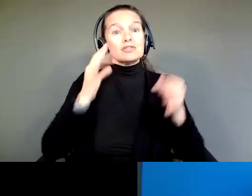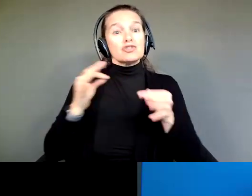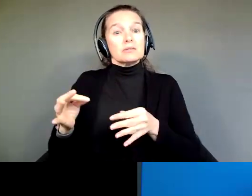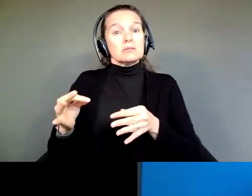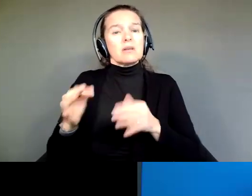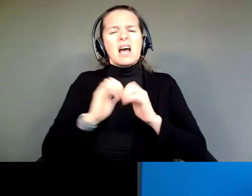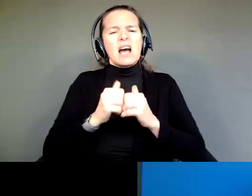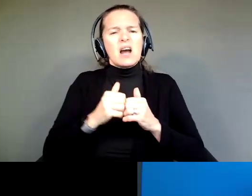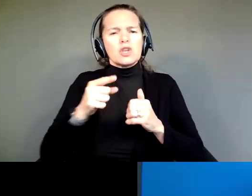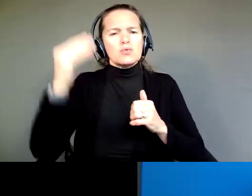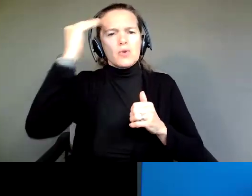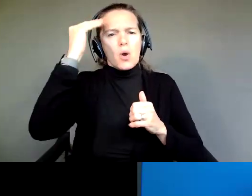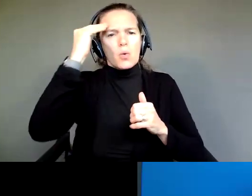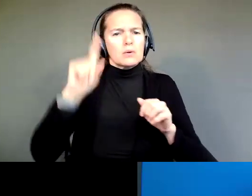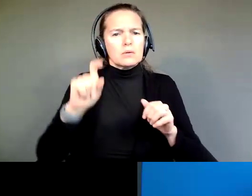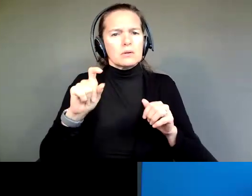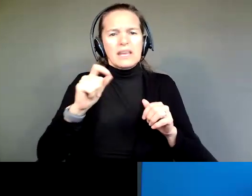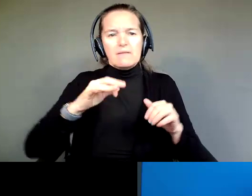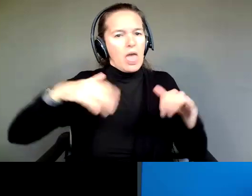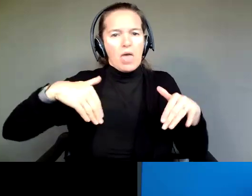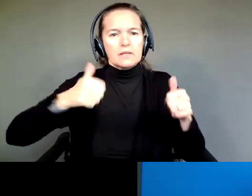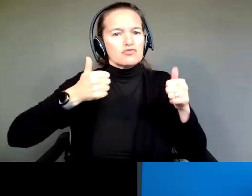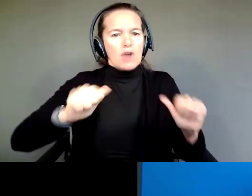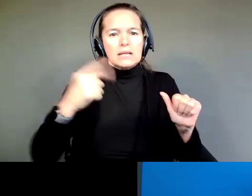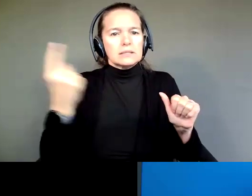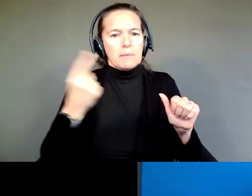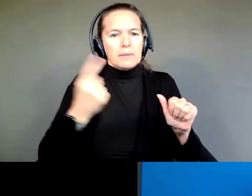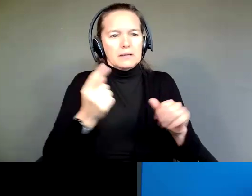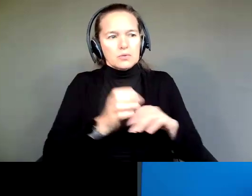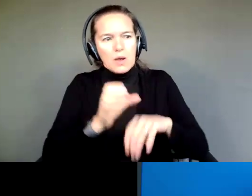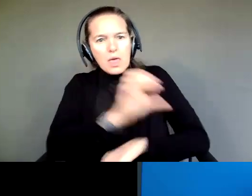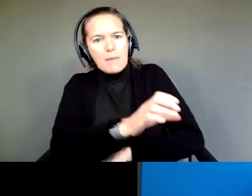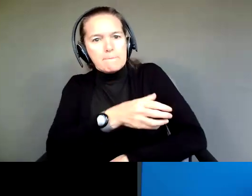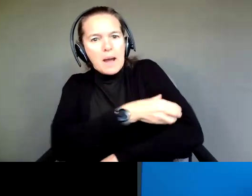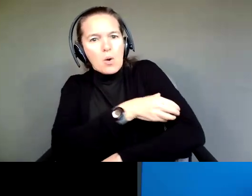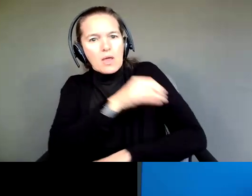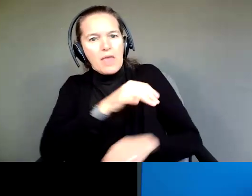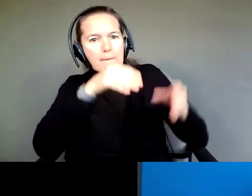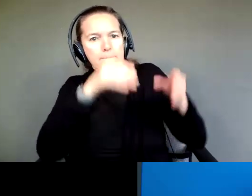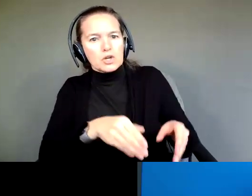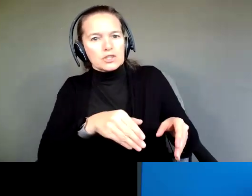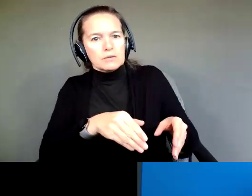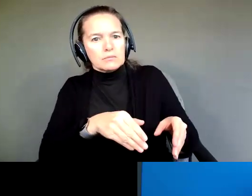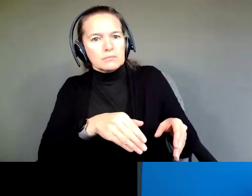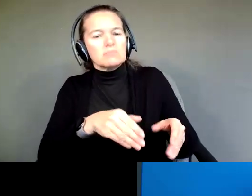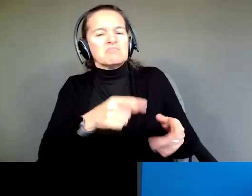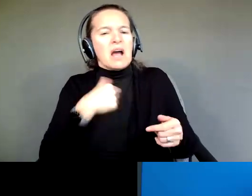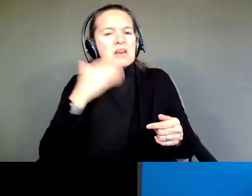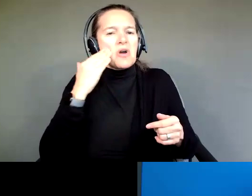how do you know if you haven't tried something to empower that person? And I say that knowing that there are rare and emergency situations